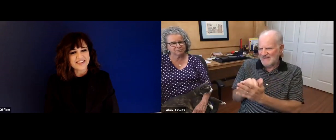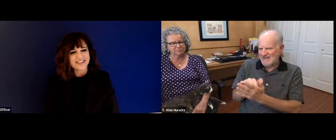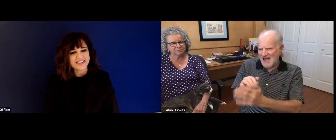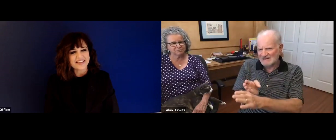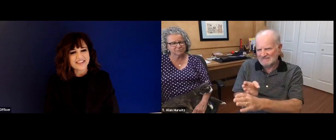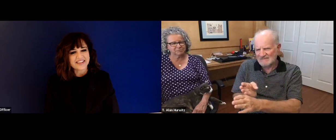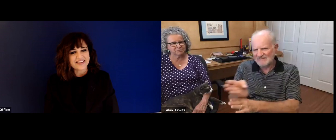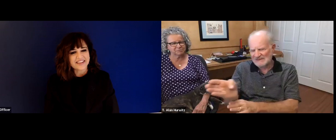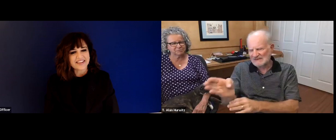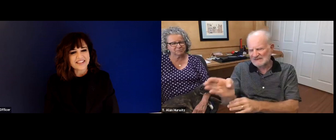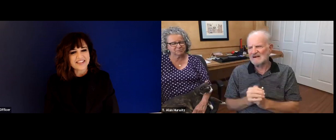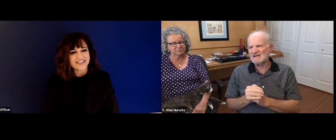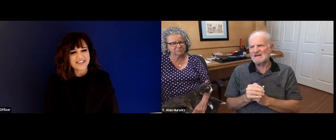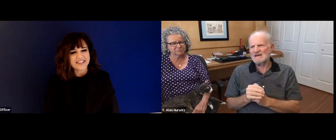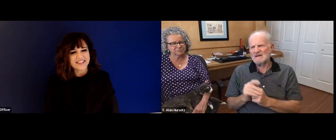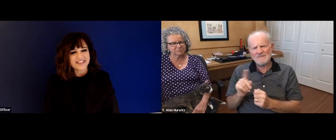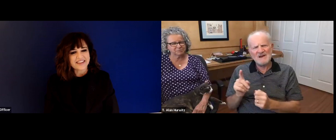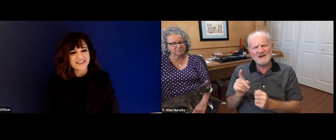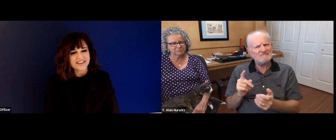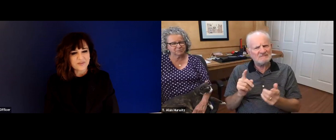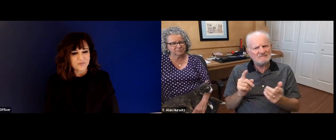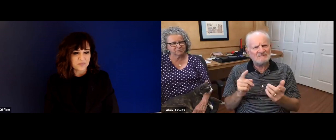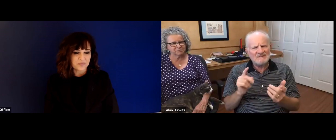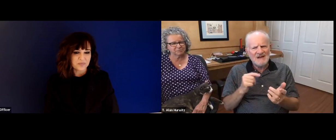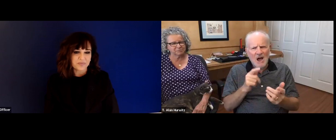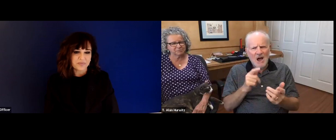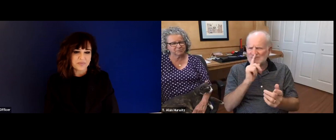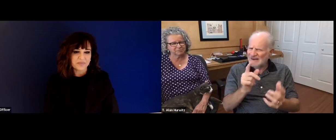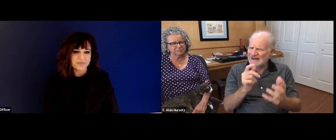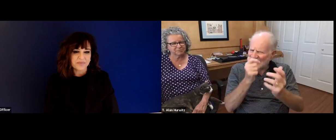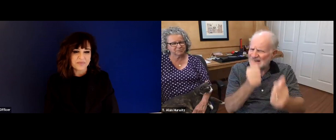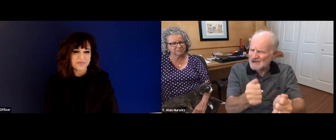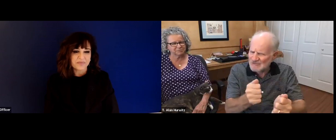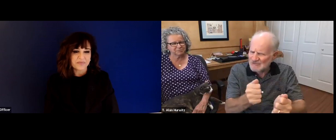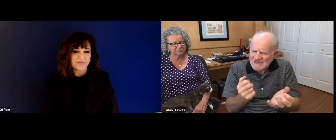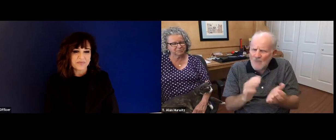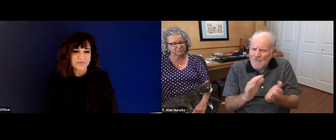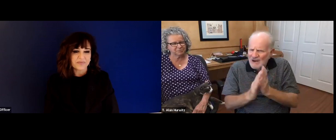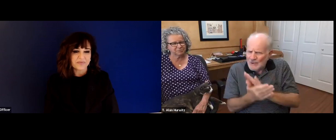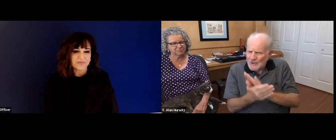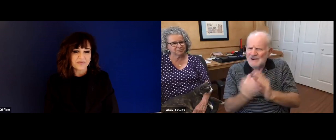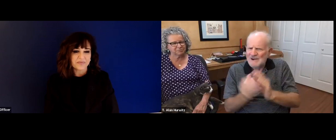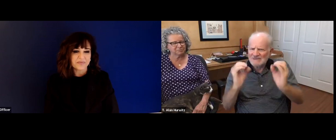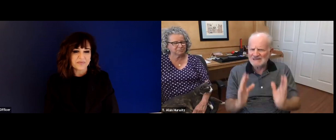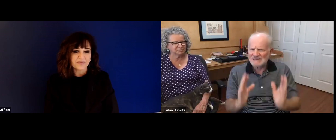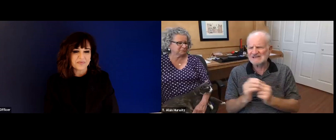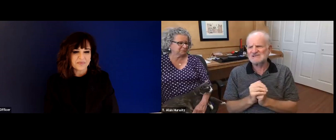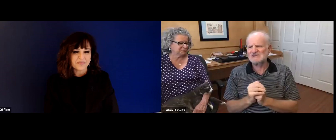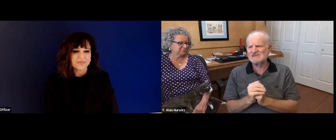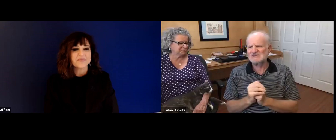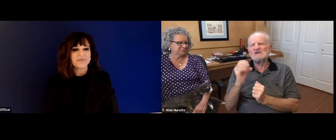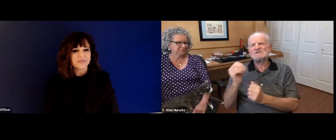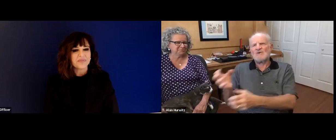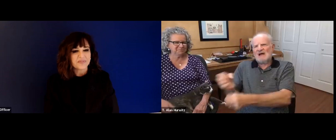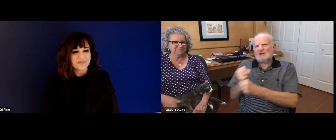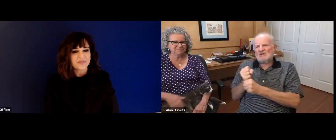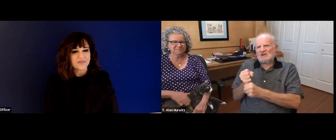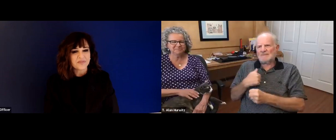teacher for deaf students. Unfortunately, that dream was not encouraged by my parents. And so I ended up going, you